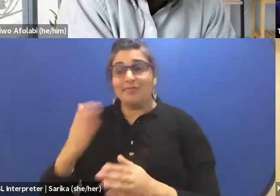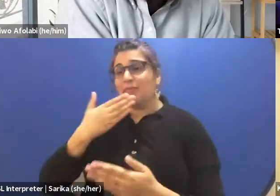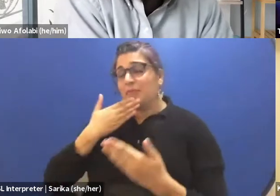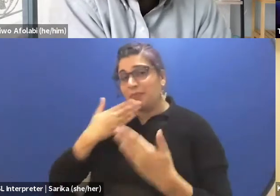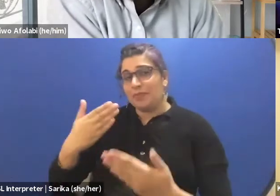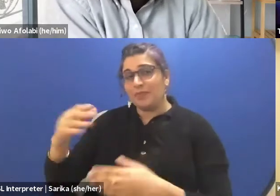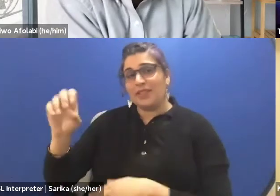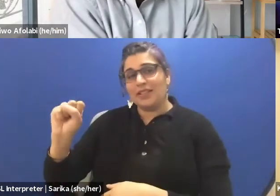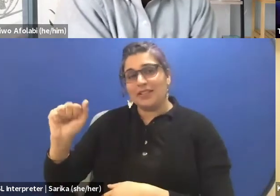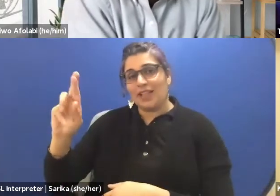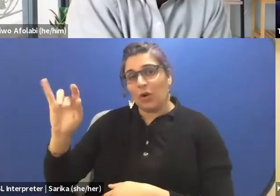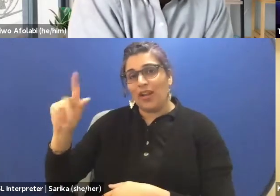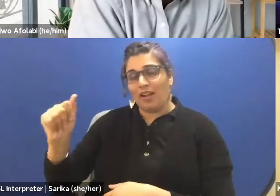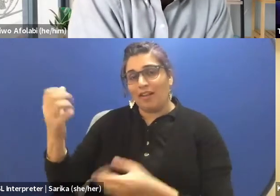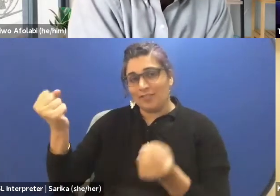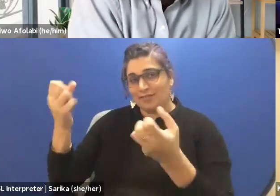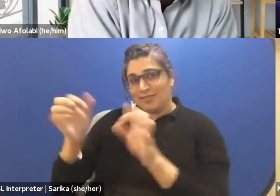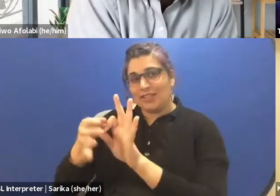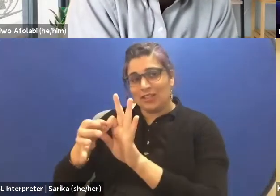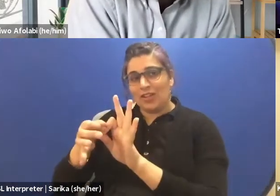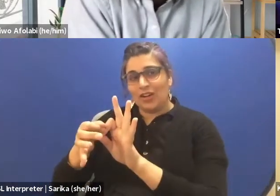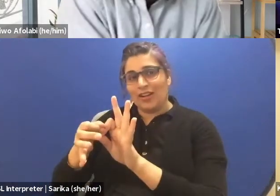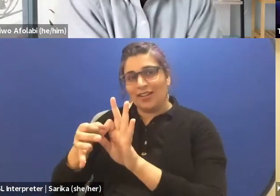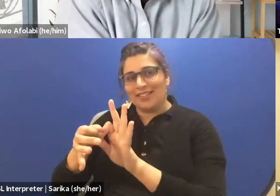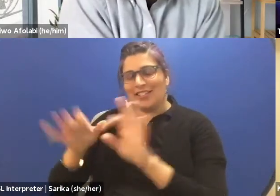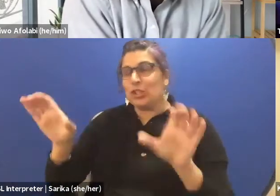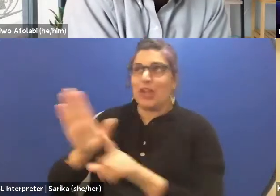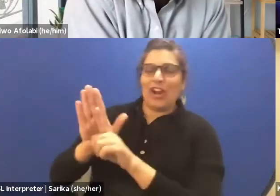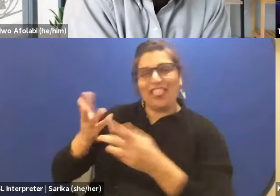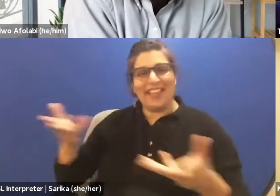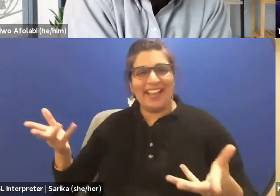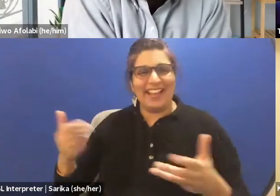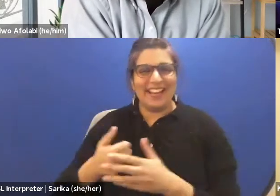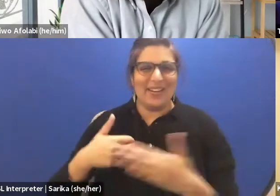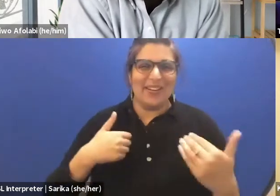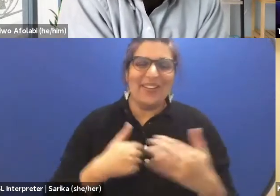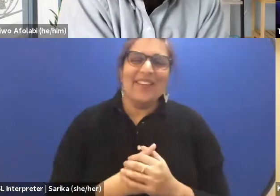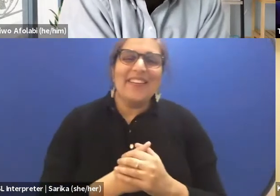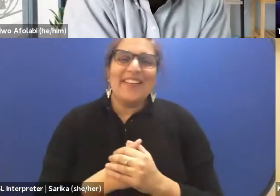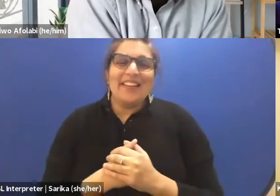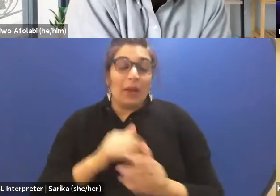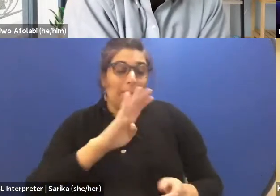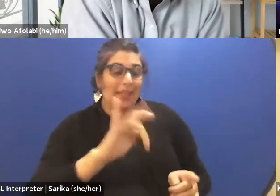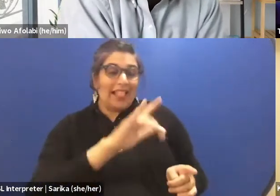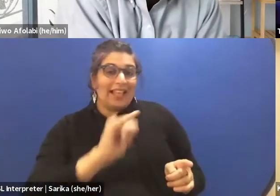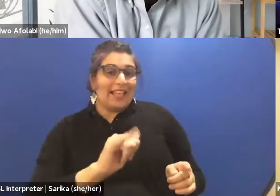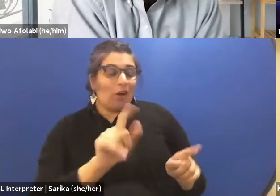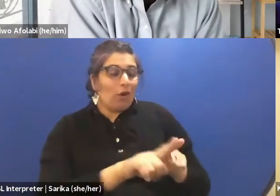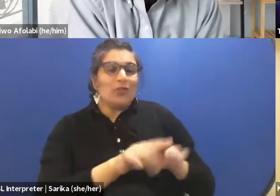who's there doing her thing, interpreting for us, to Billy interpreting for us there too,